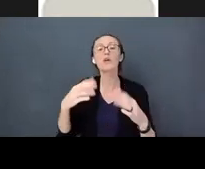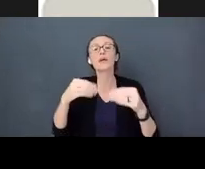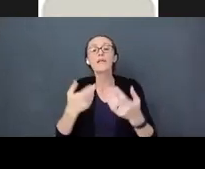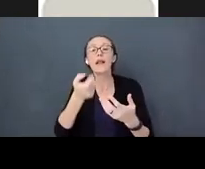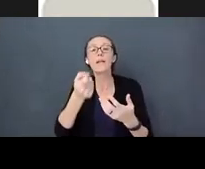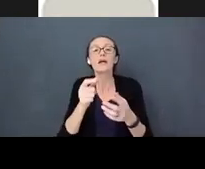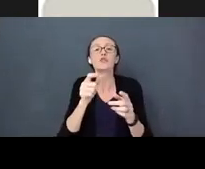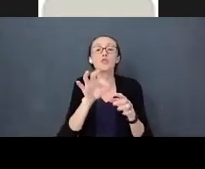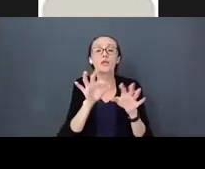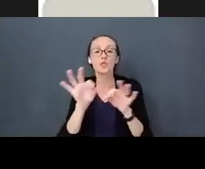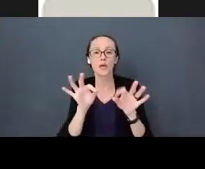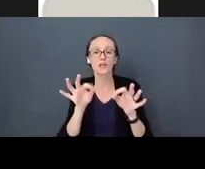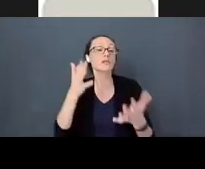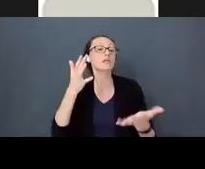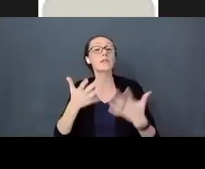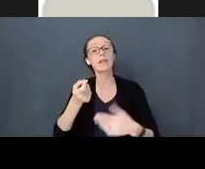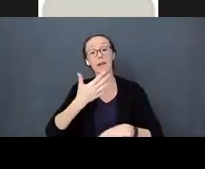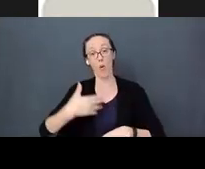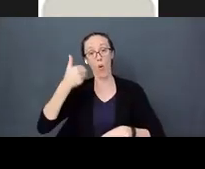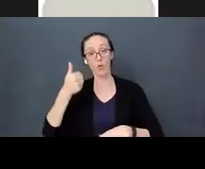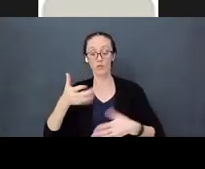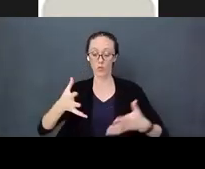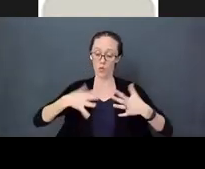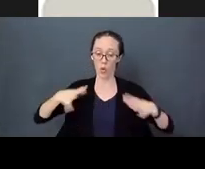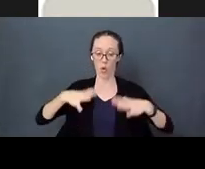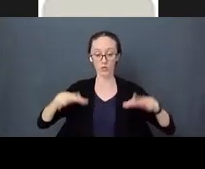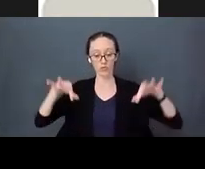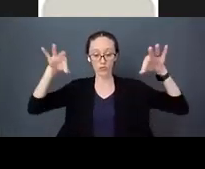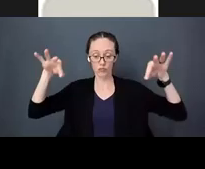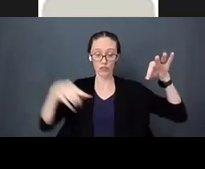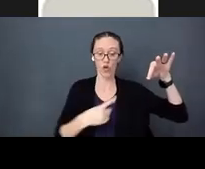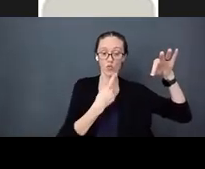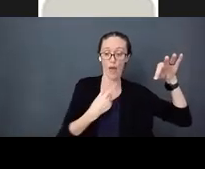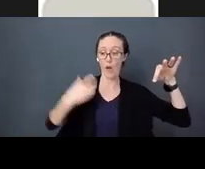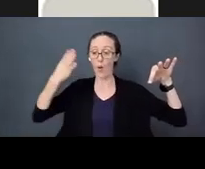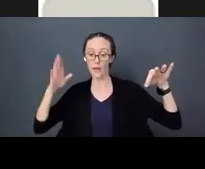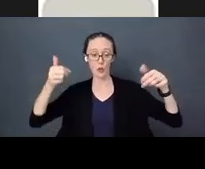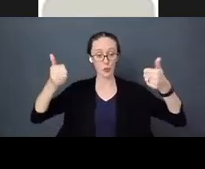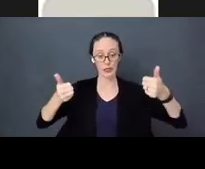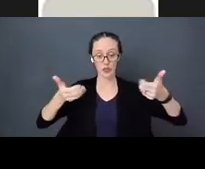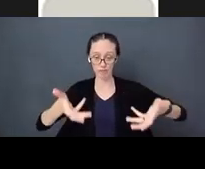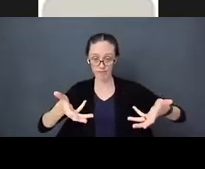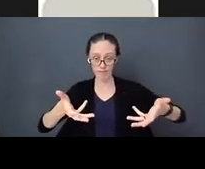“You want to wear red today or blue today.” We can give baby choices throughout the day,